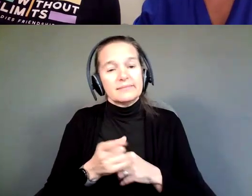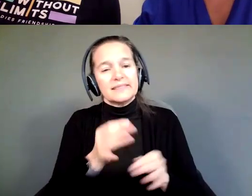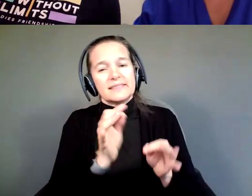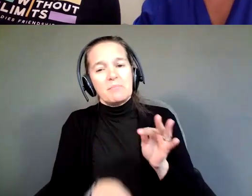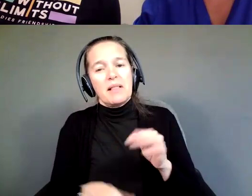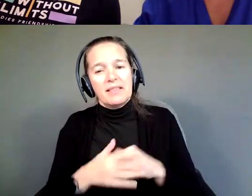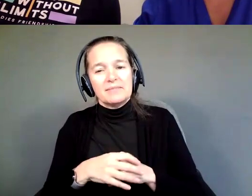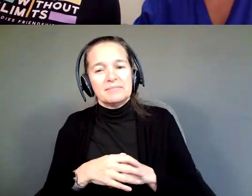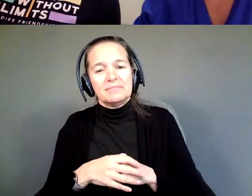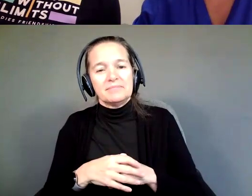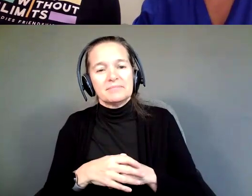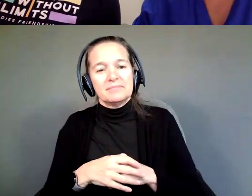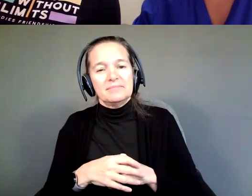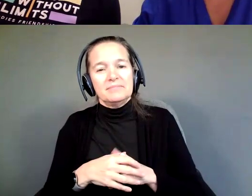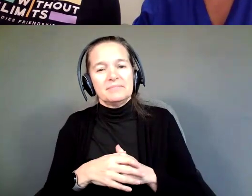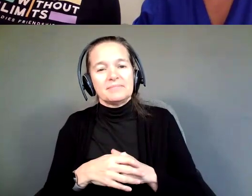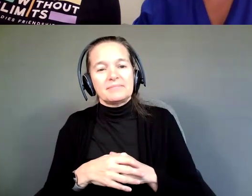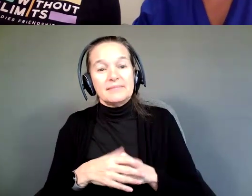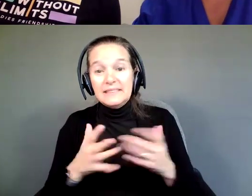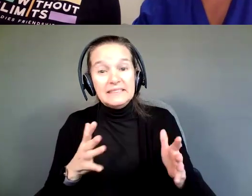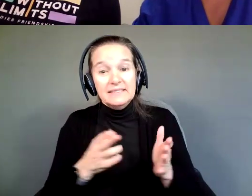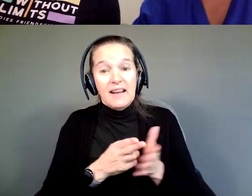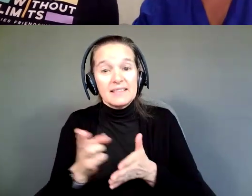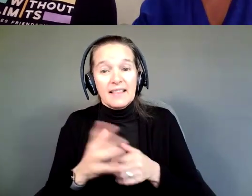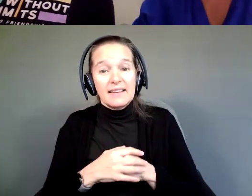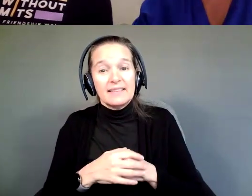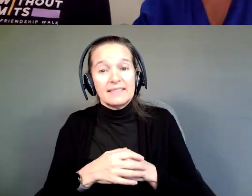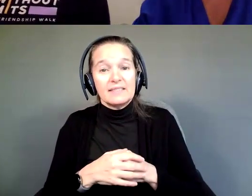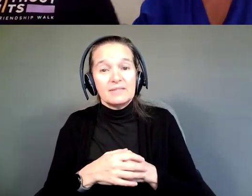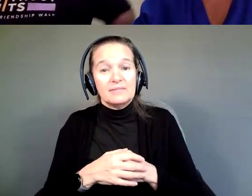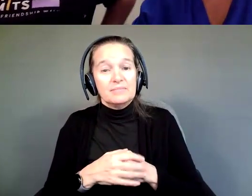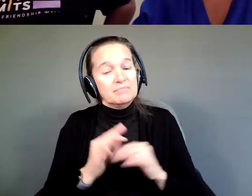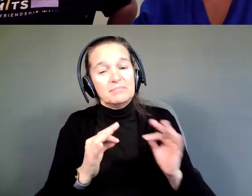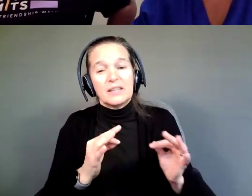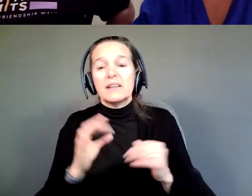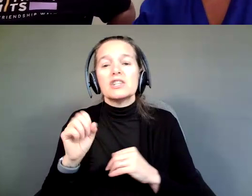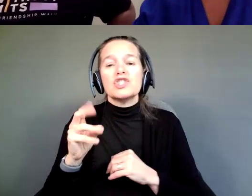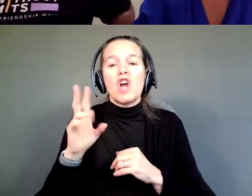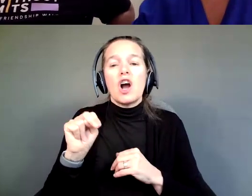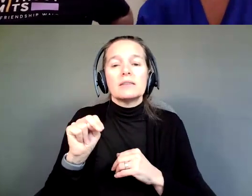Yeah. That's it, honestly. Perfect. Shawn, what about you?